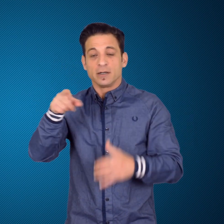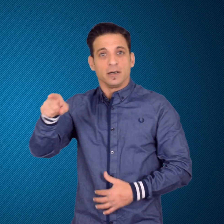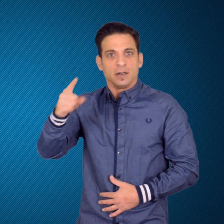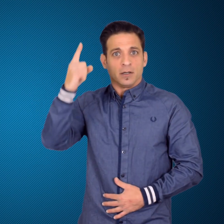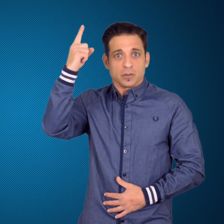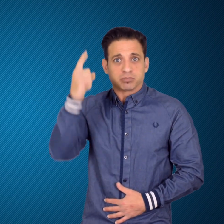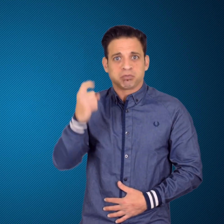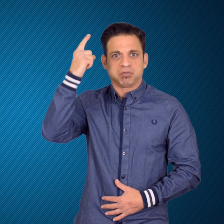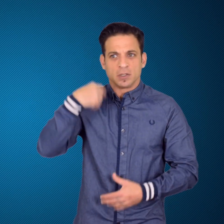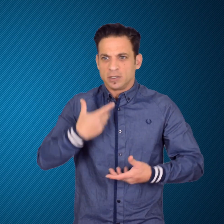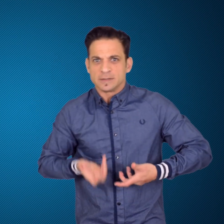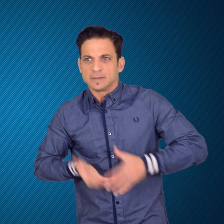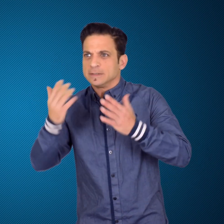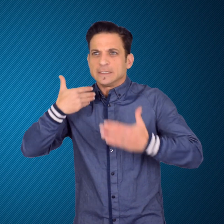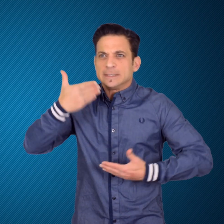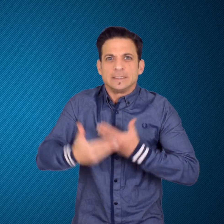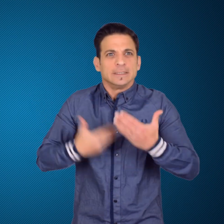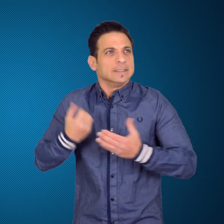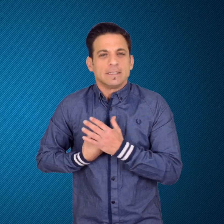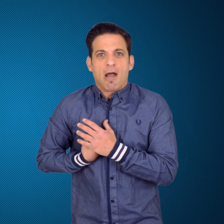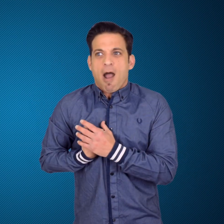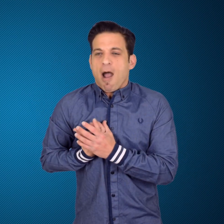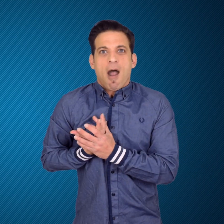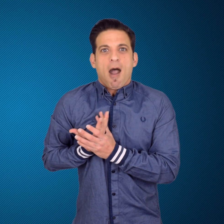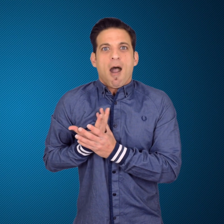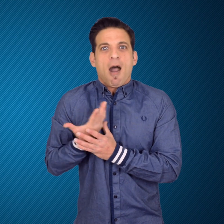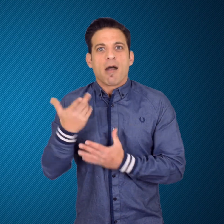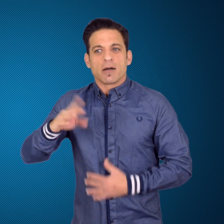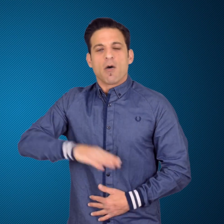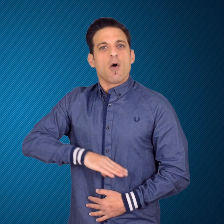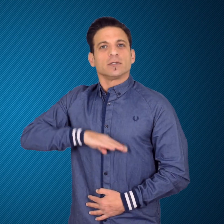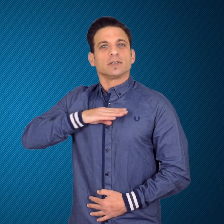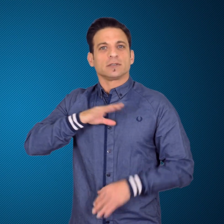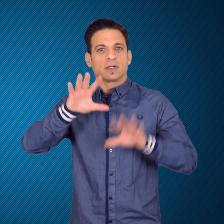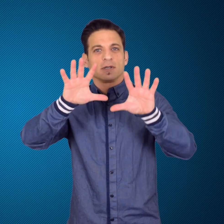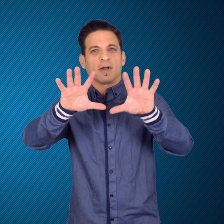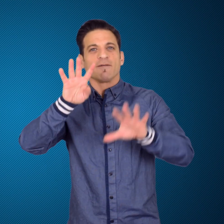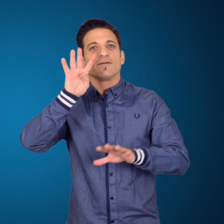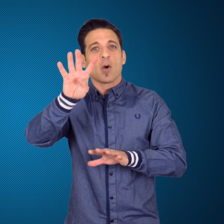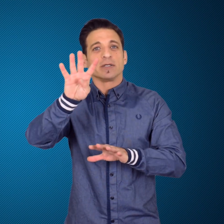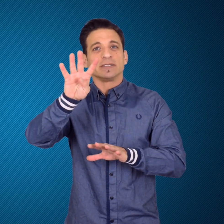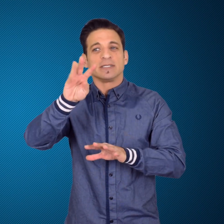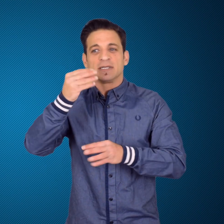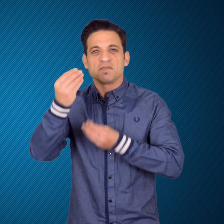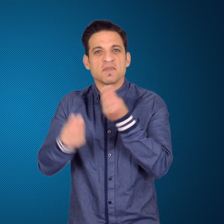she was fourteen years old and has been playing ever since.